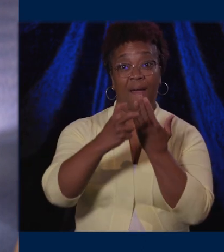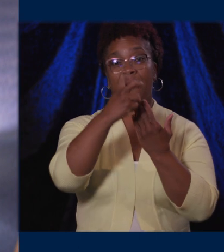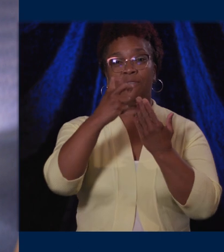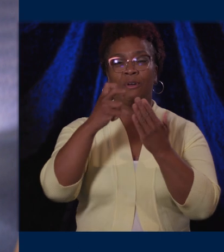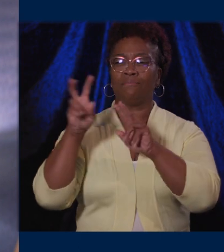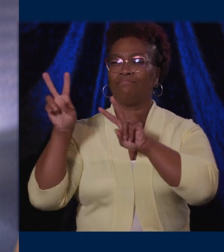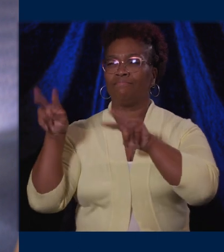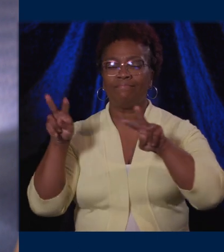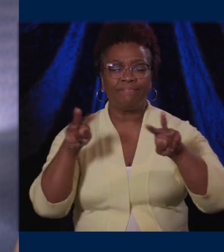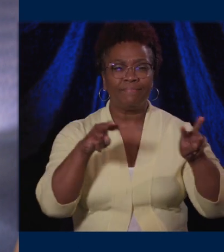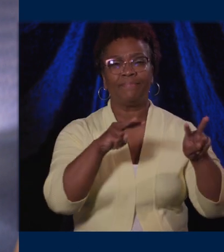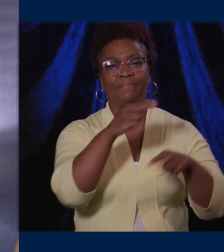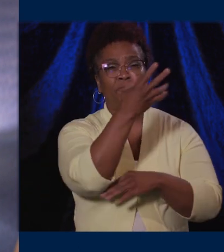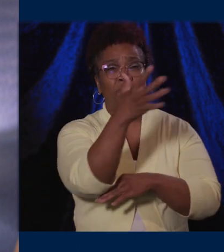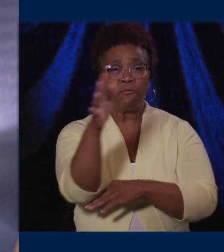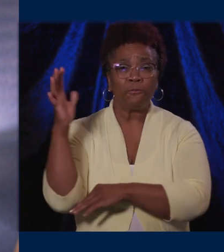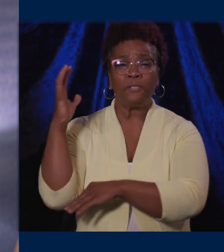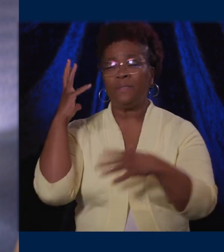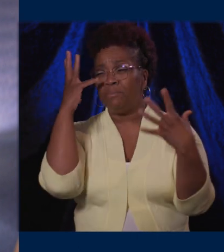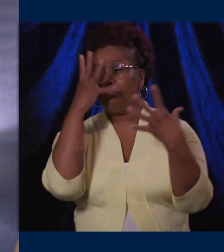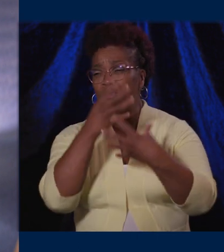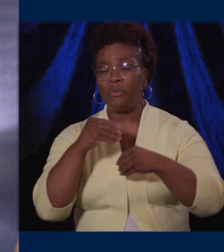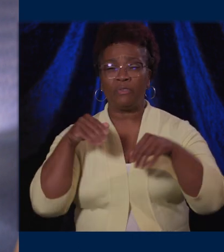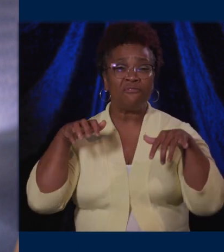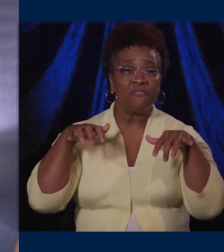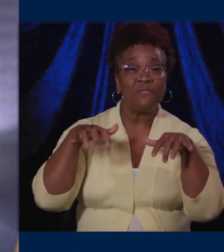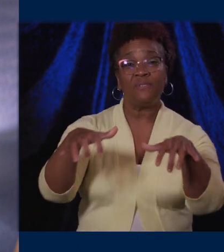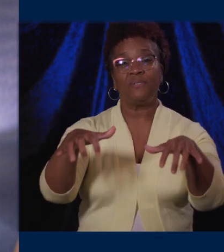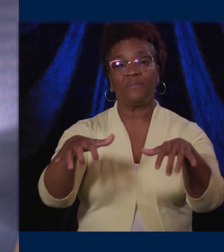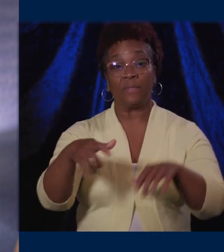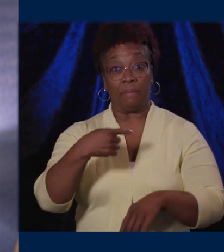exploring Michigan’s natural splendor. And while I – like so many of you – will be